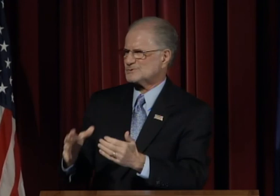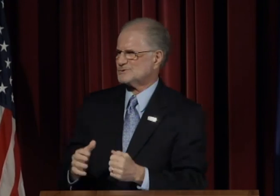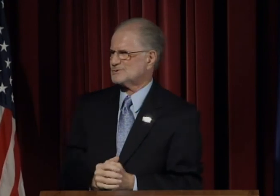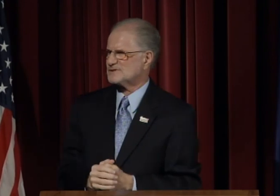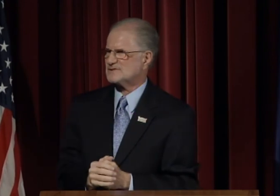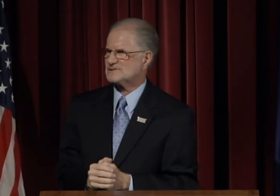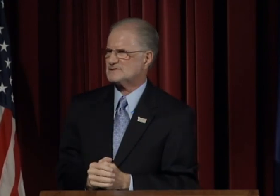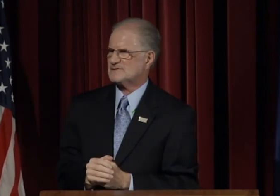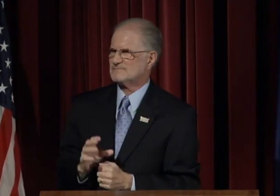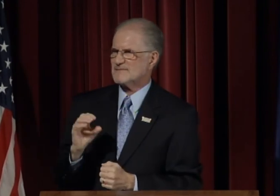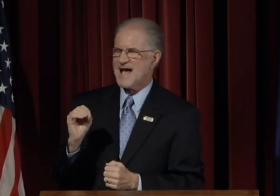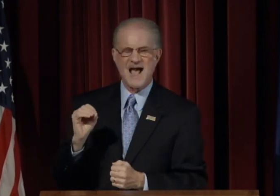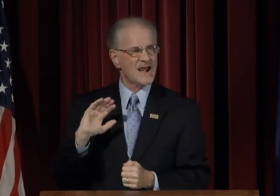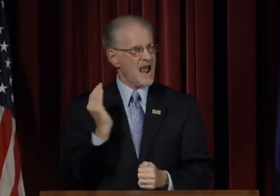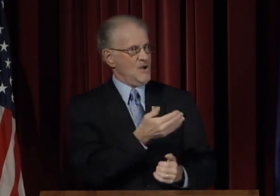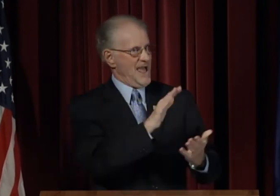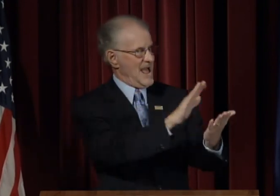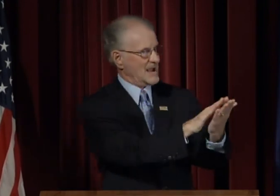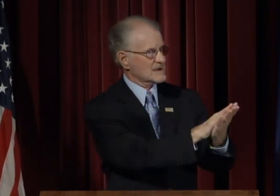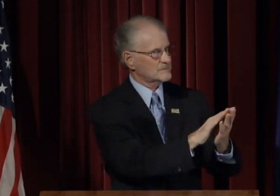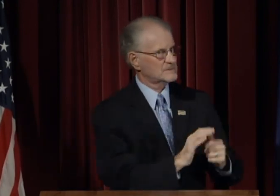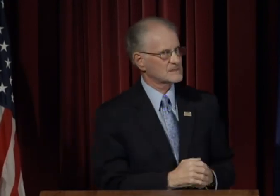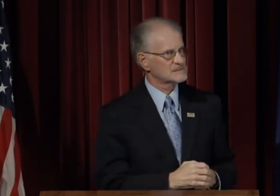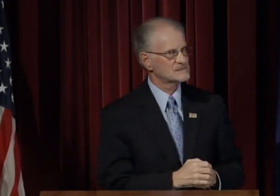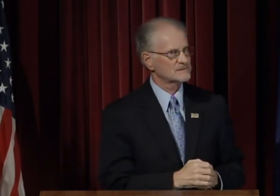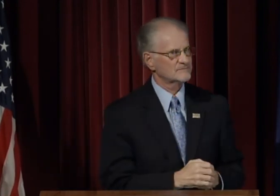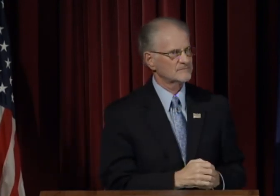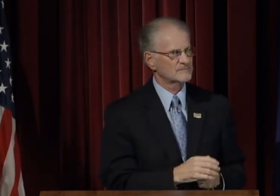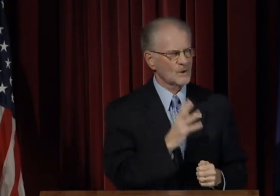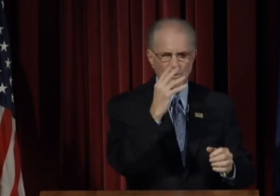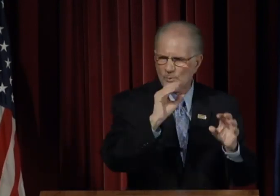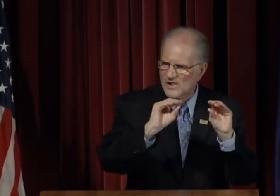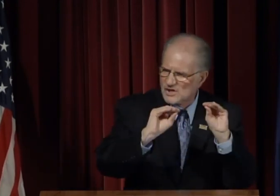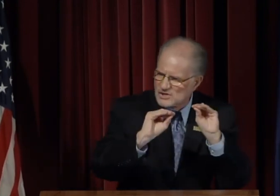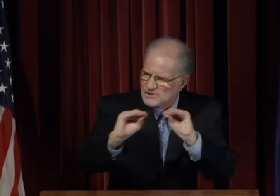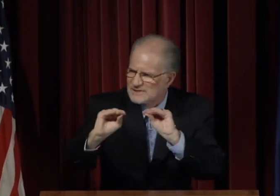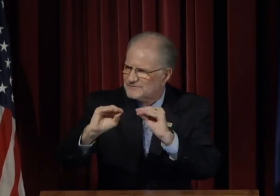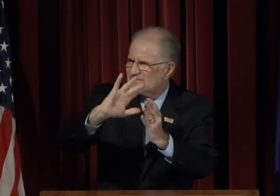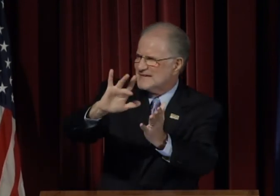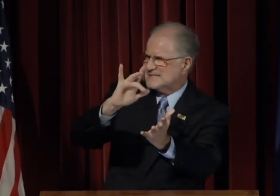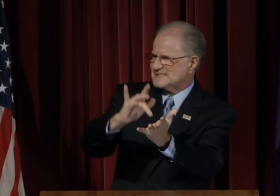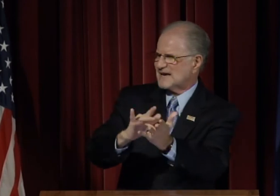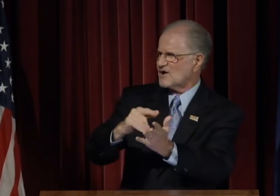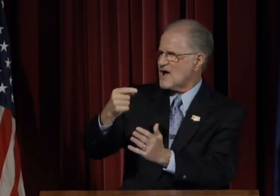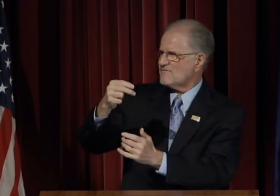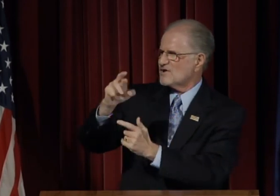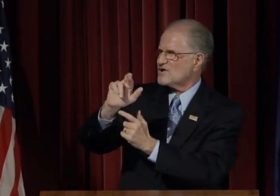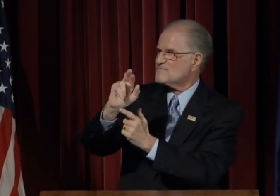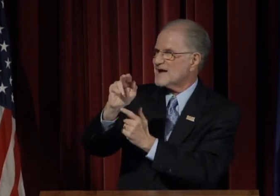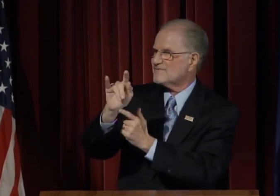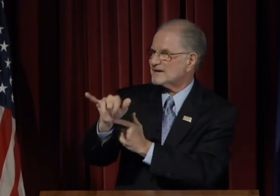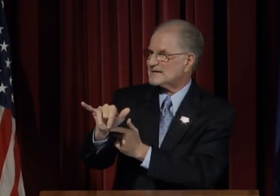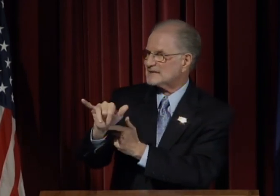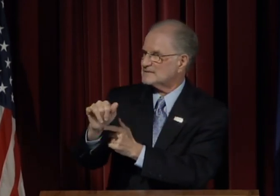We want our administration to be closer to our students and our academics. We will shift the center of gravity away